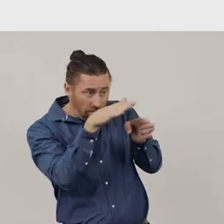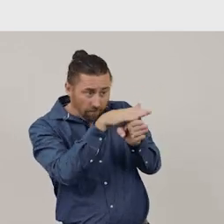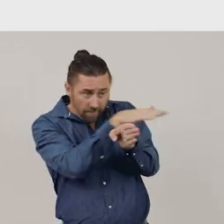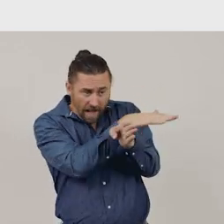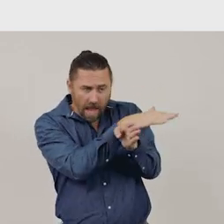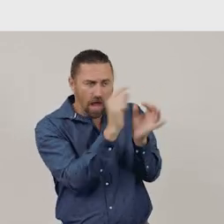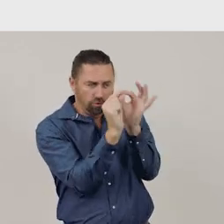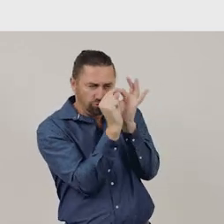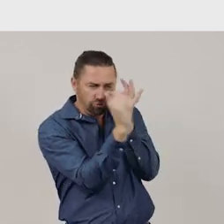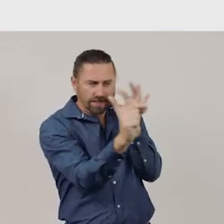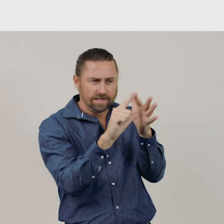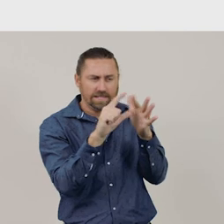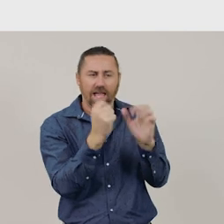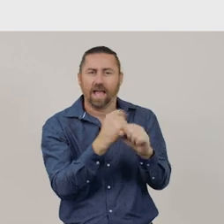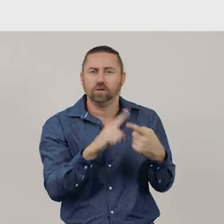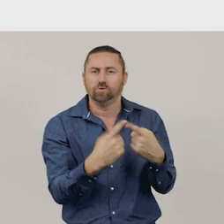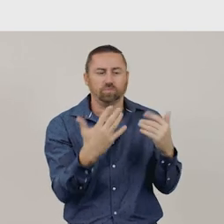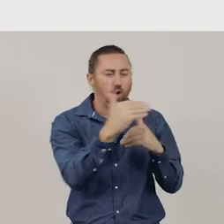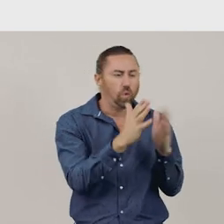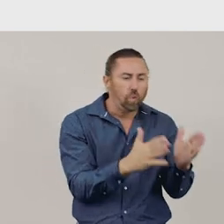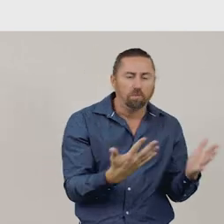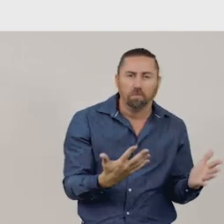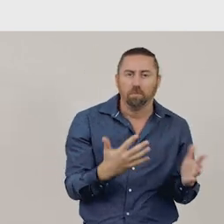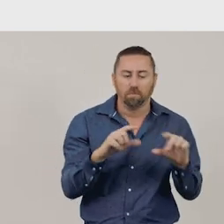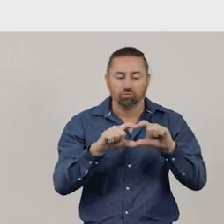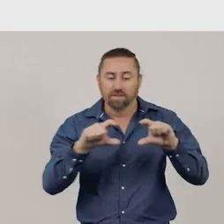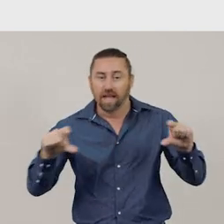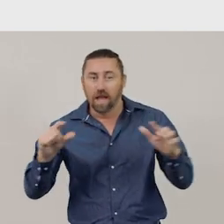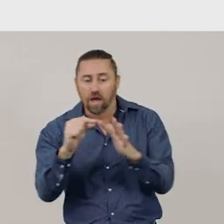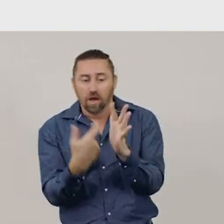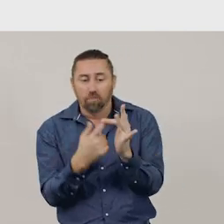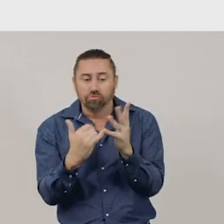like a cube, rectangular prism, or pyramid.